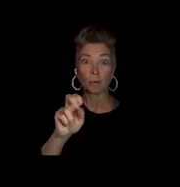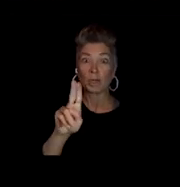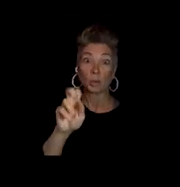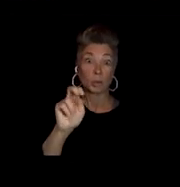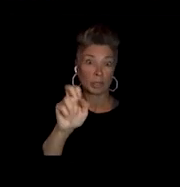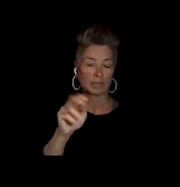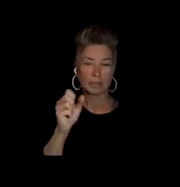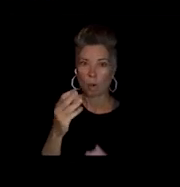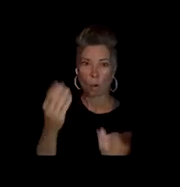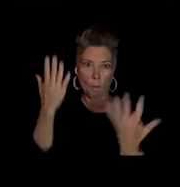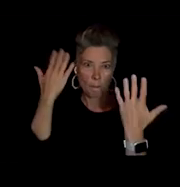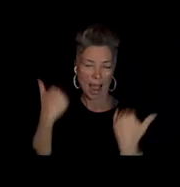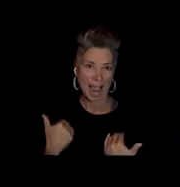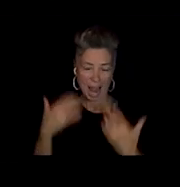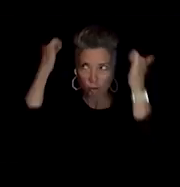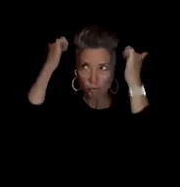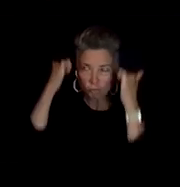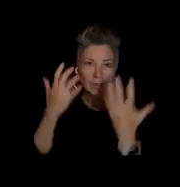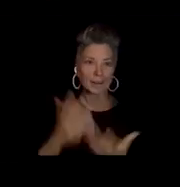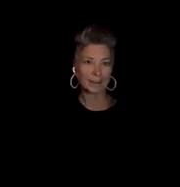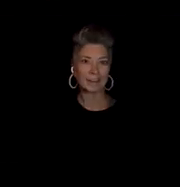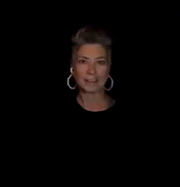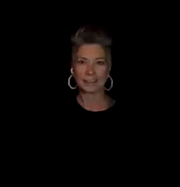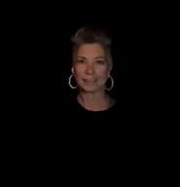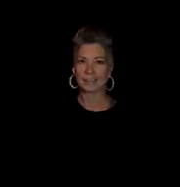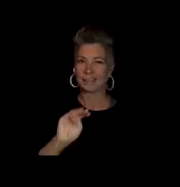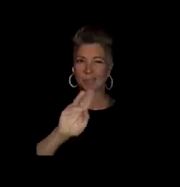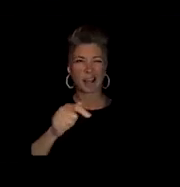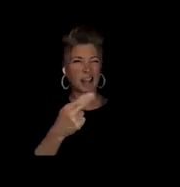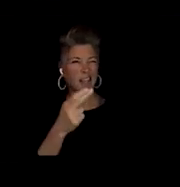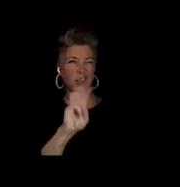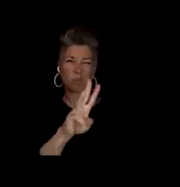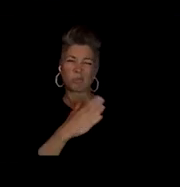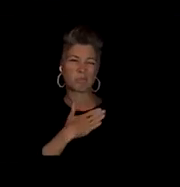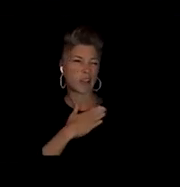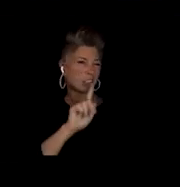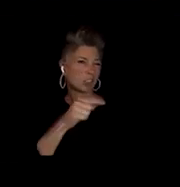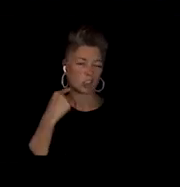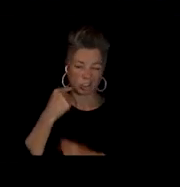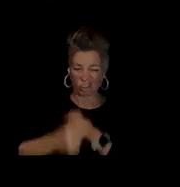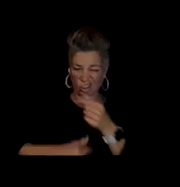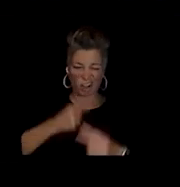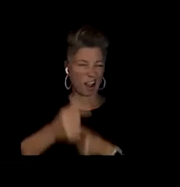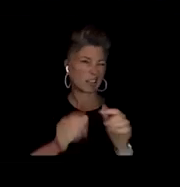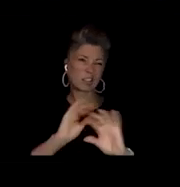Mine is just genetics. I don't have any glamorous stories. Look. Next time I'm be like, you know,